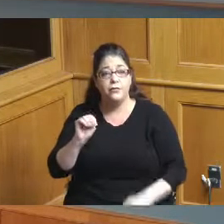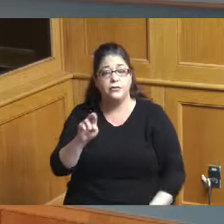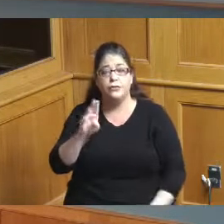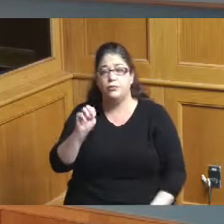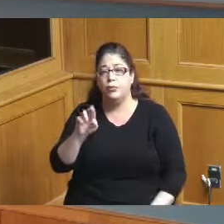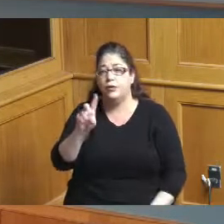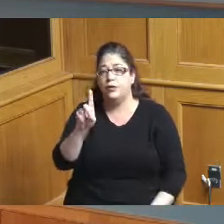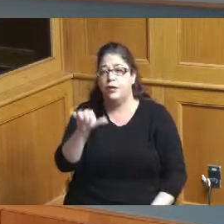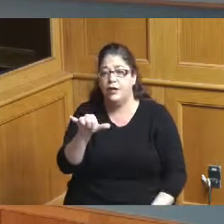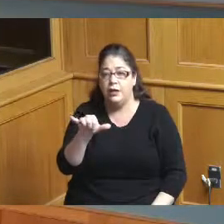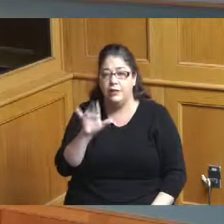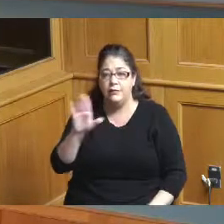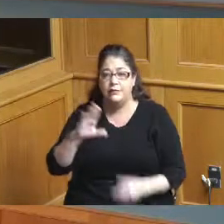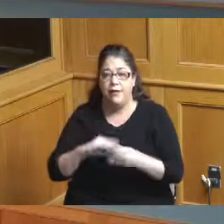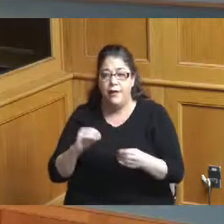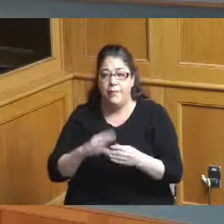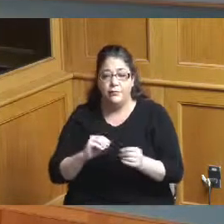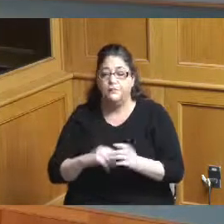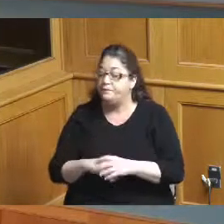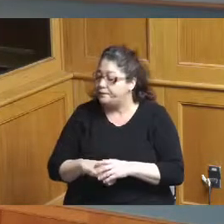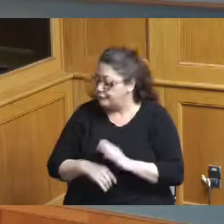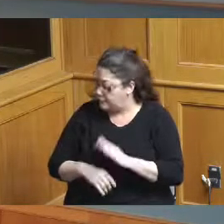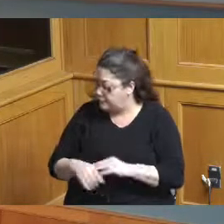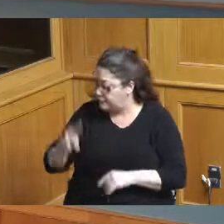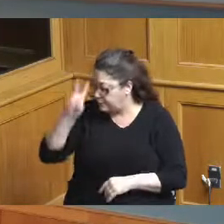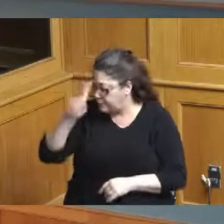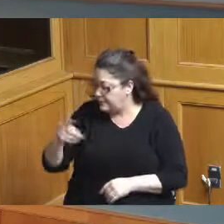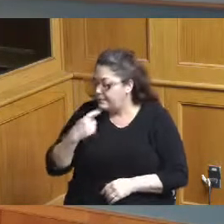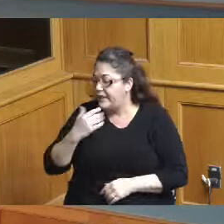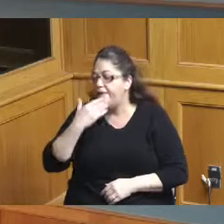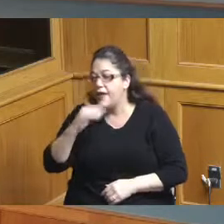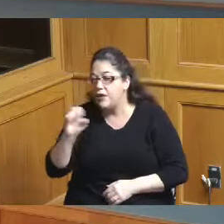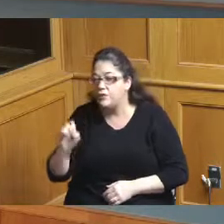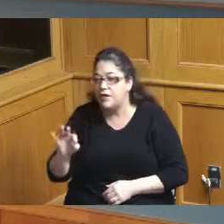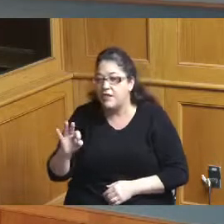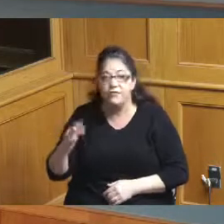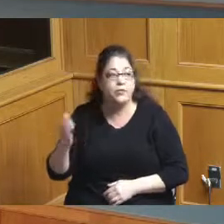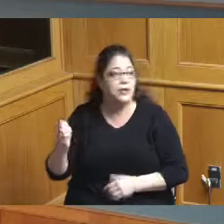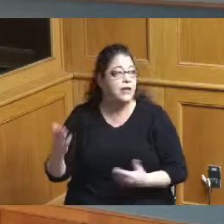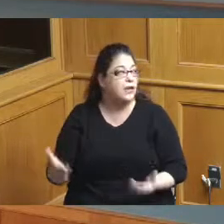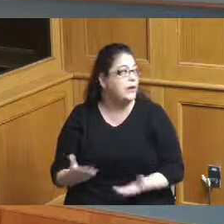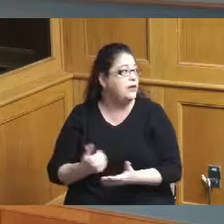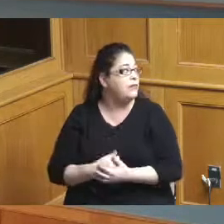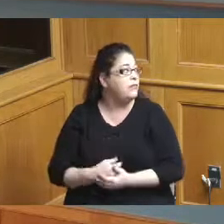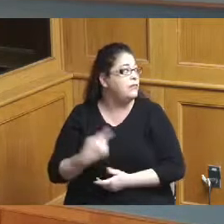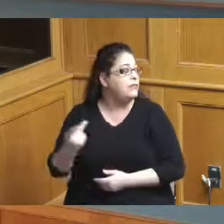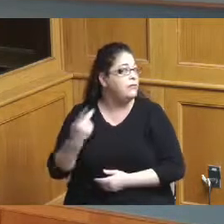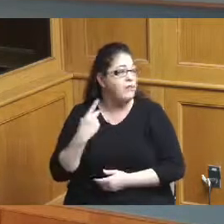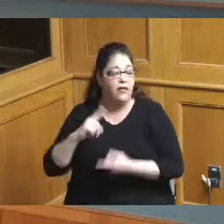Madam President thank you Jeff for being here you and I have been friends for a long time